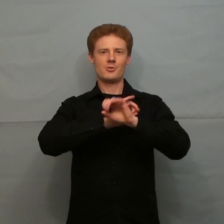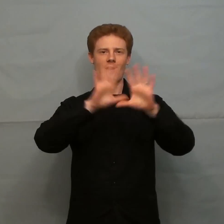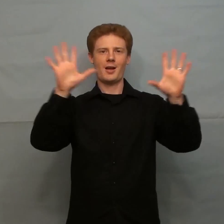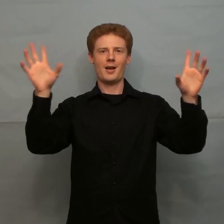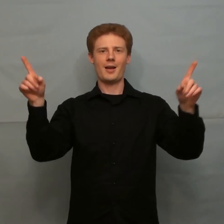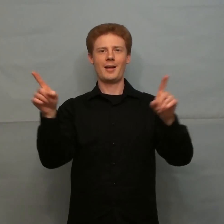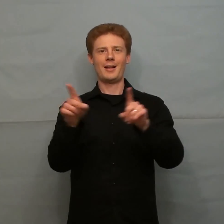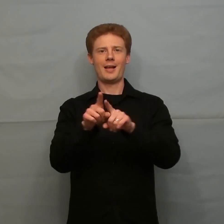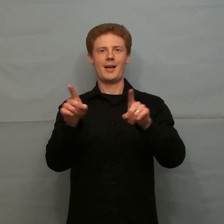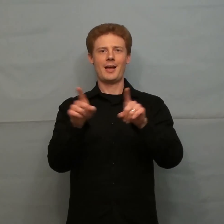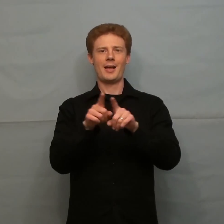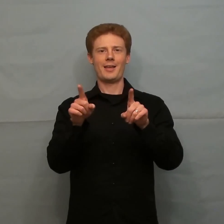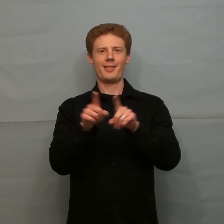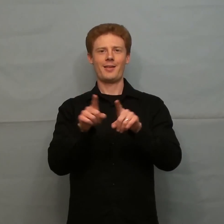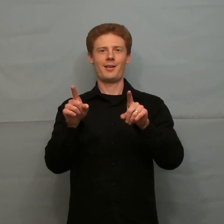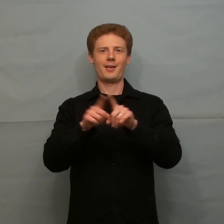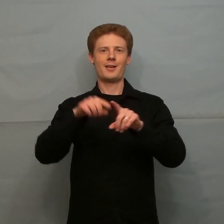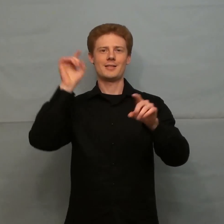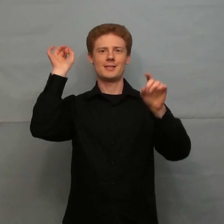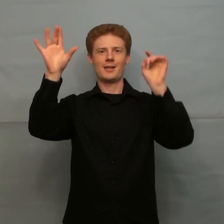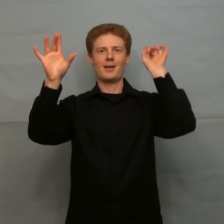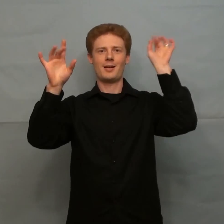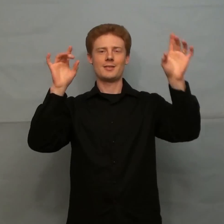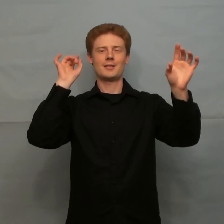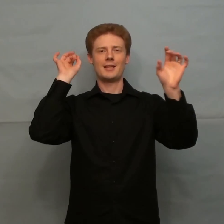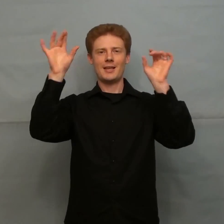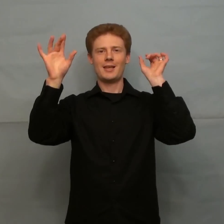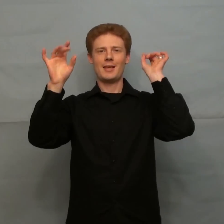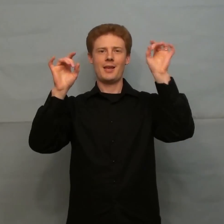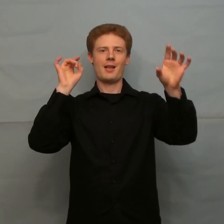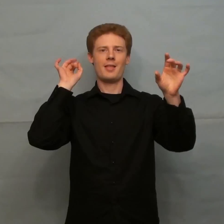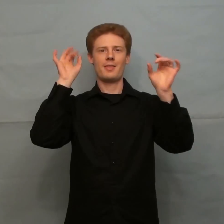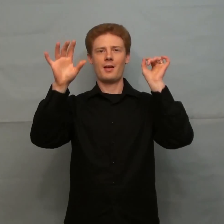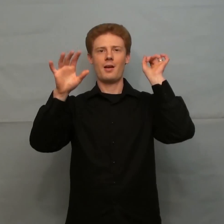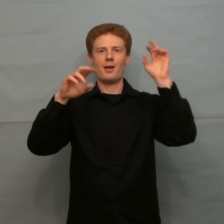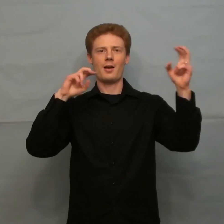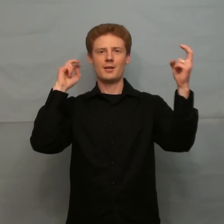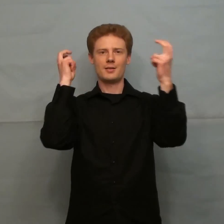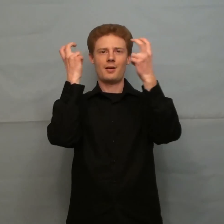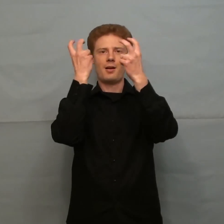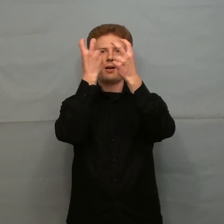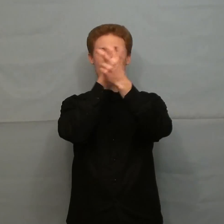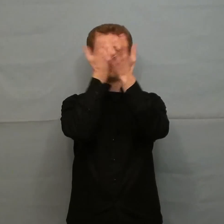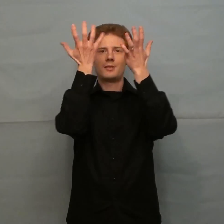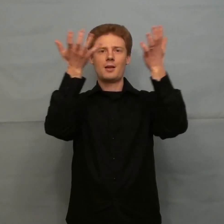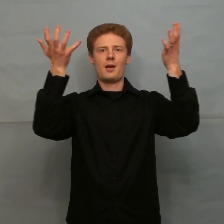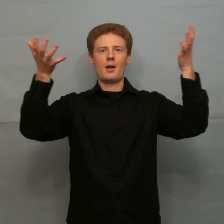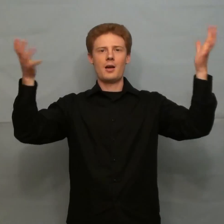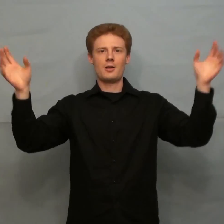Shine like the stars in the dark sky Shine same stars dark sky